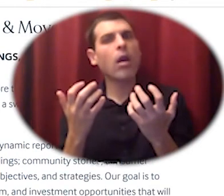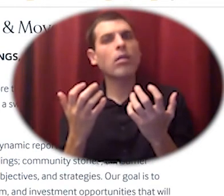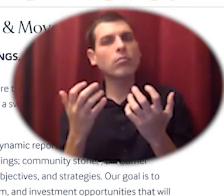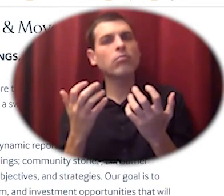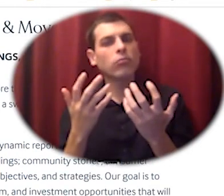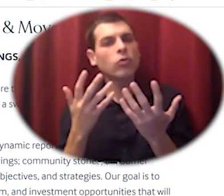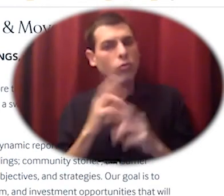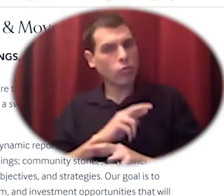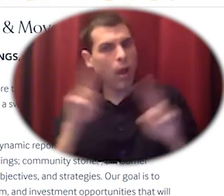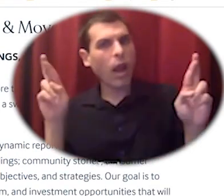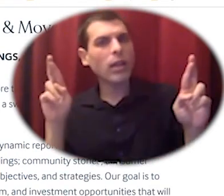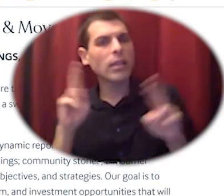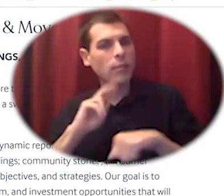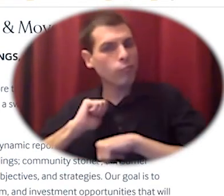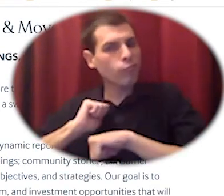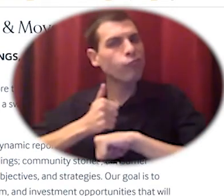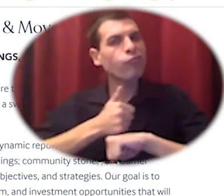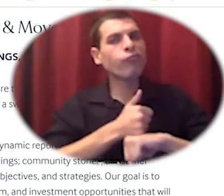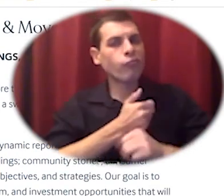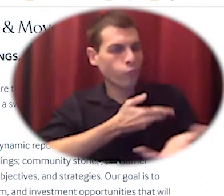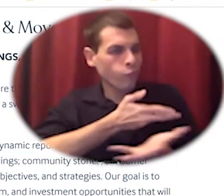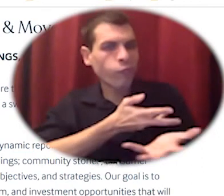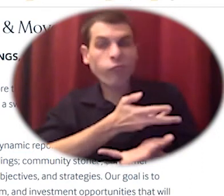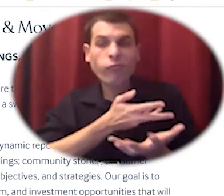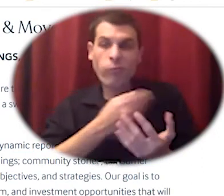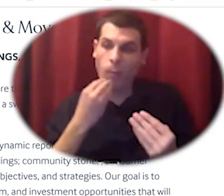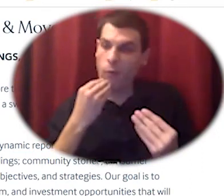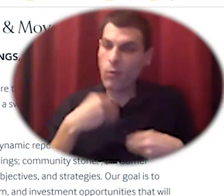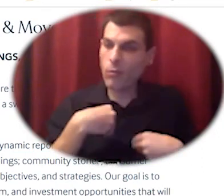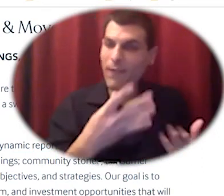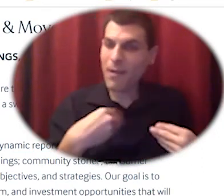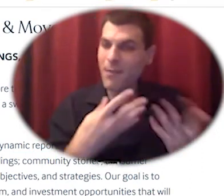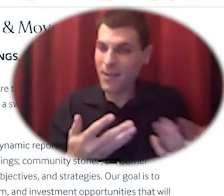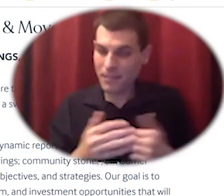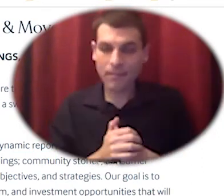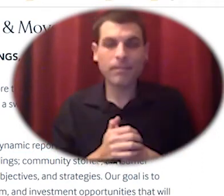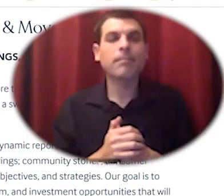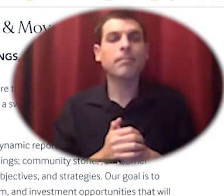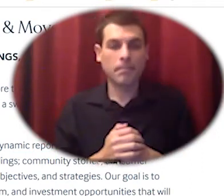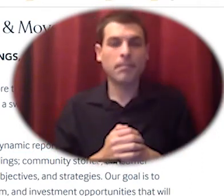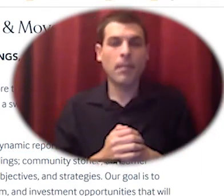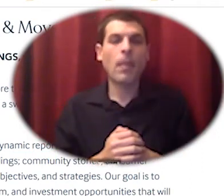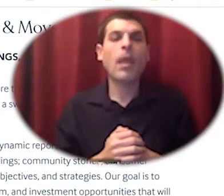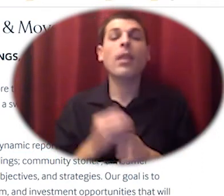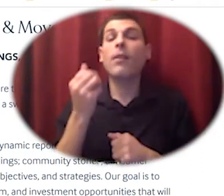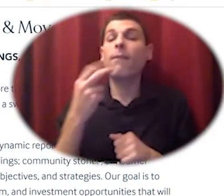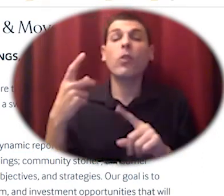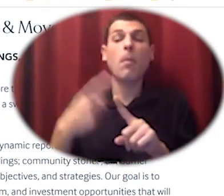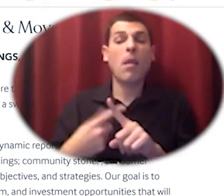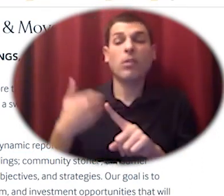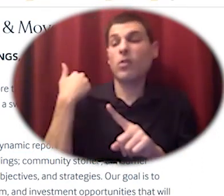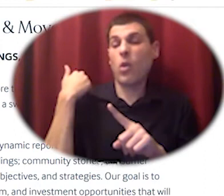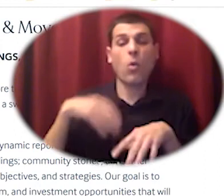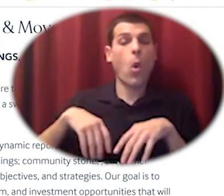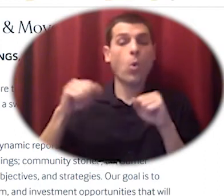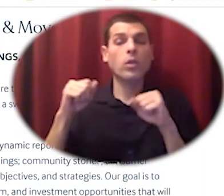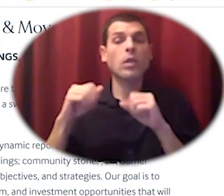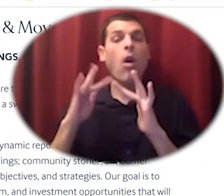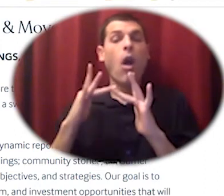then a couple months ago we had the great benefit of this webinar whose food our food and